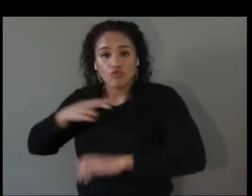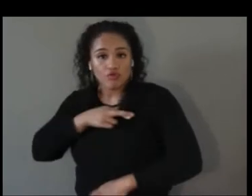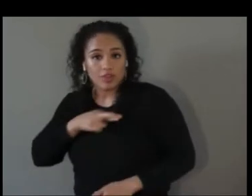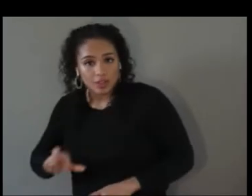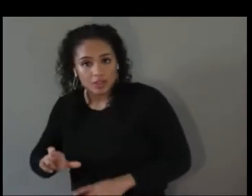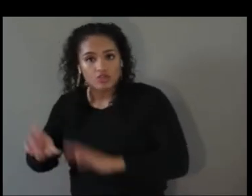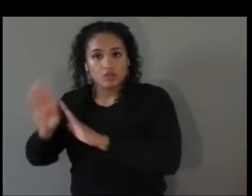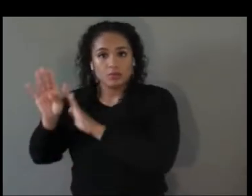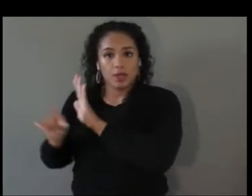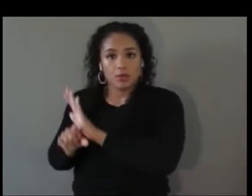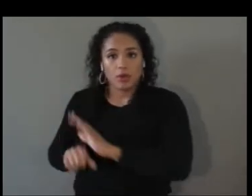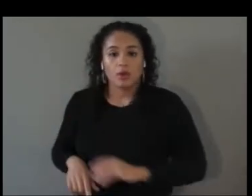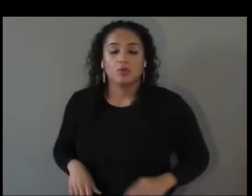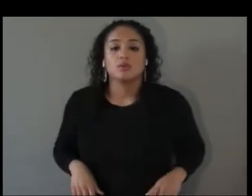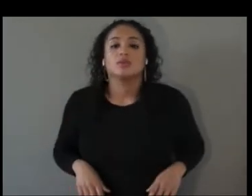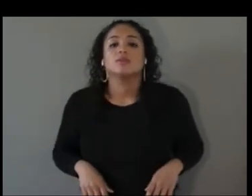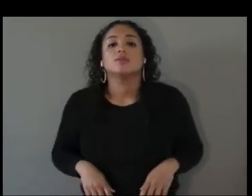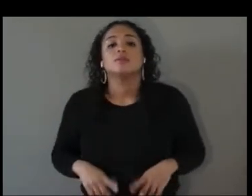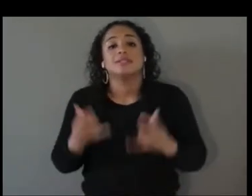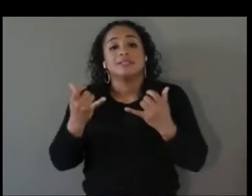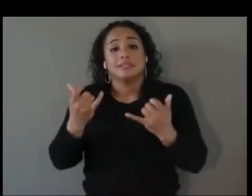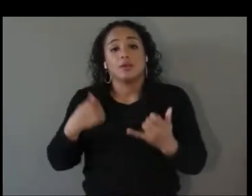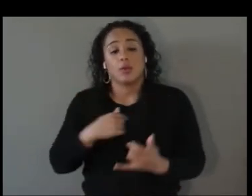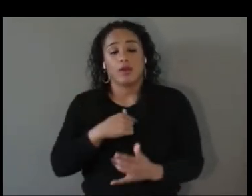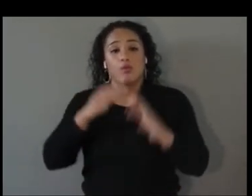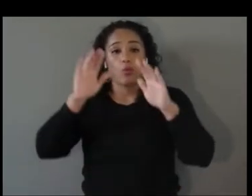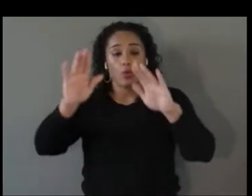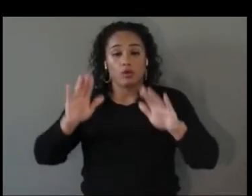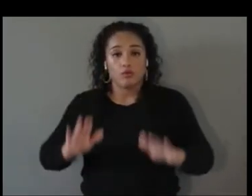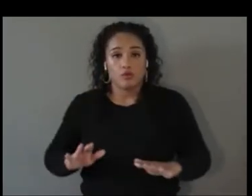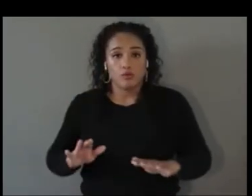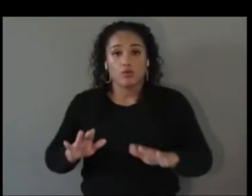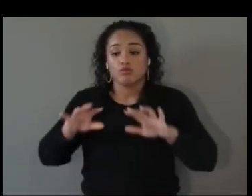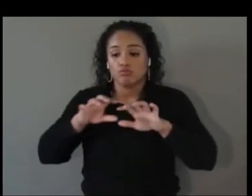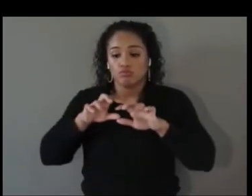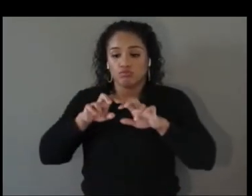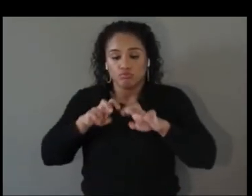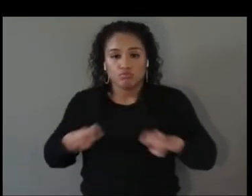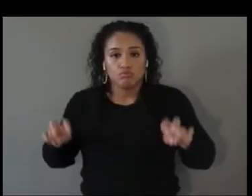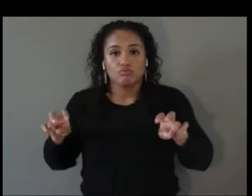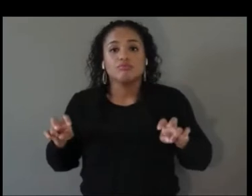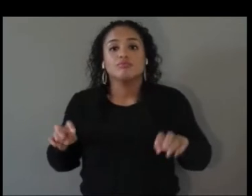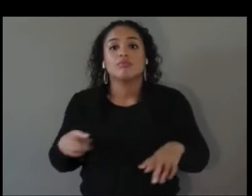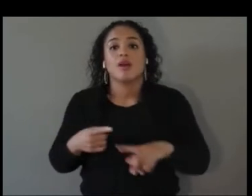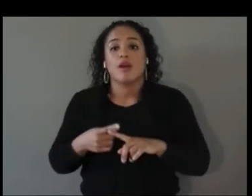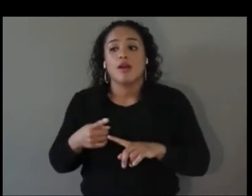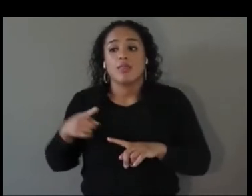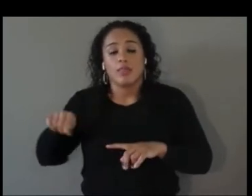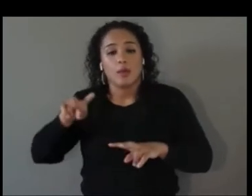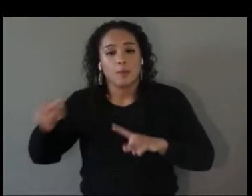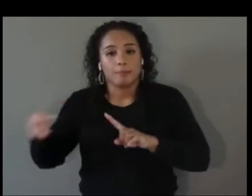combination of perspectives we wish to share with you from our panelists and I’m going to ask them briefly to